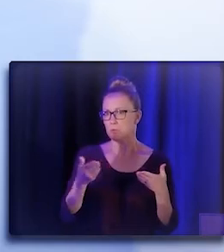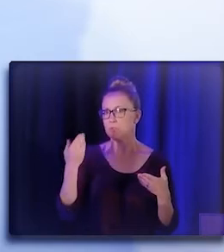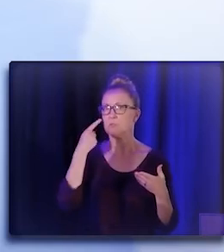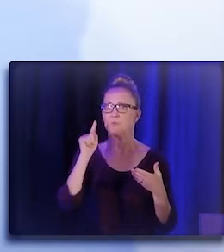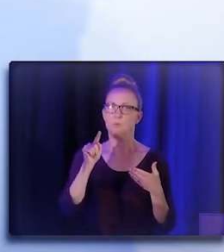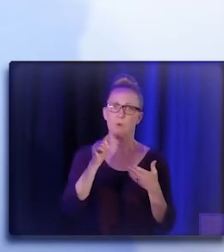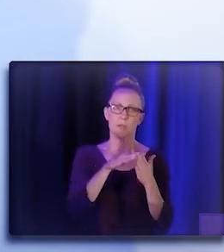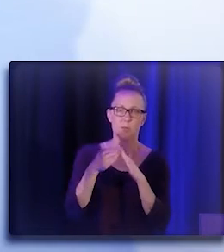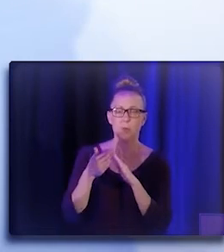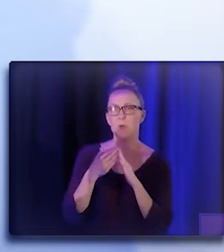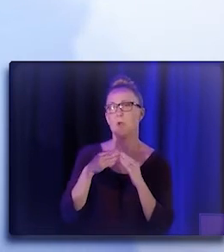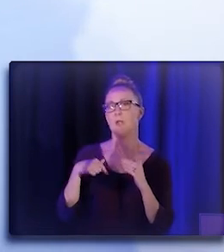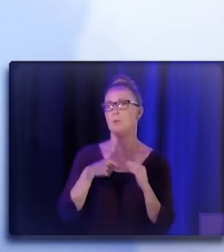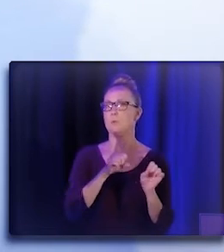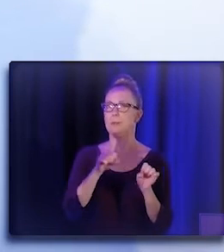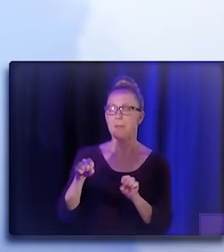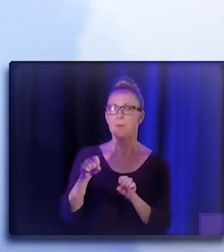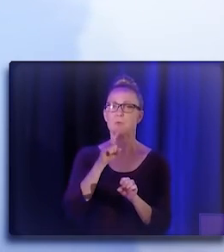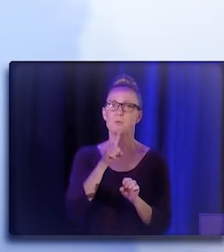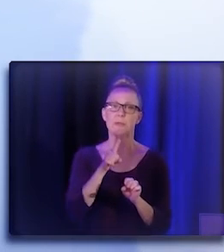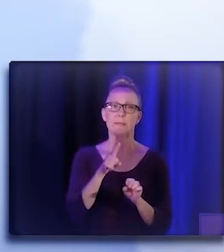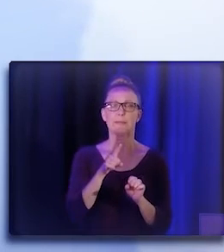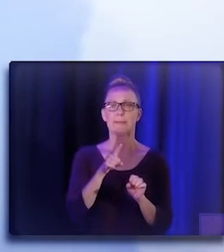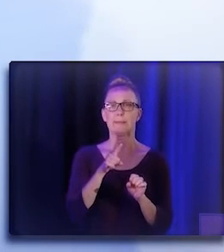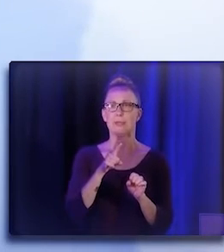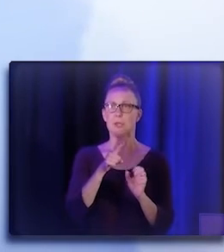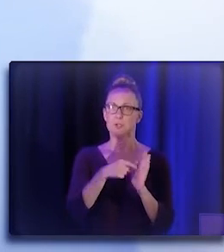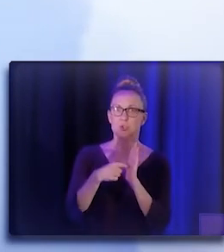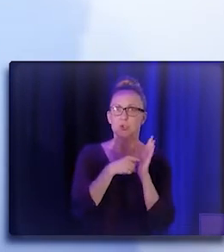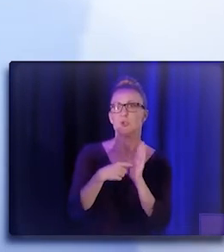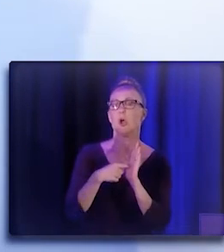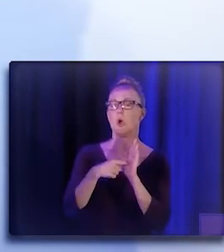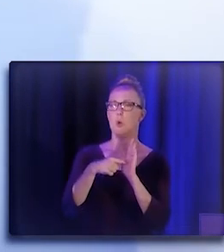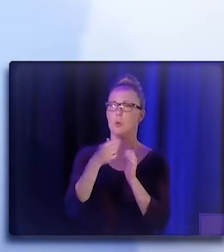to amplify their voices and also to create a system